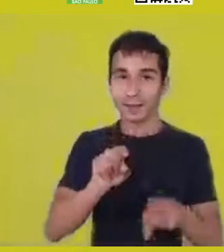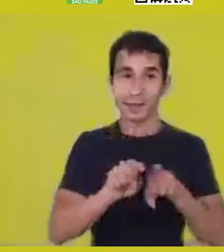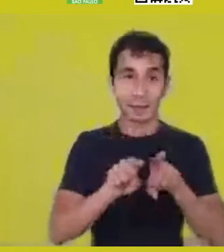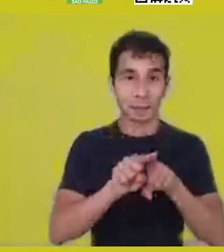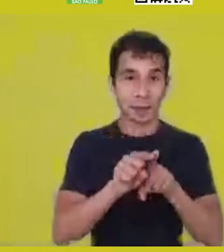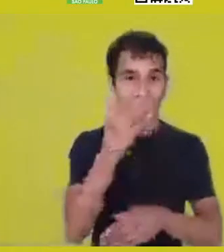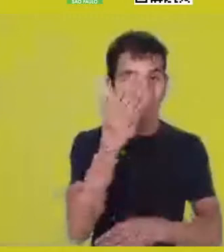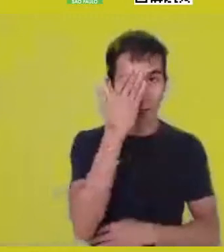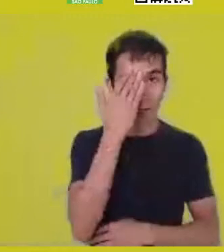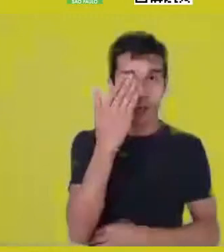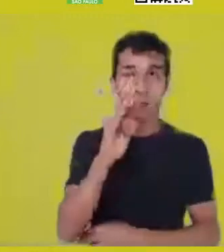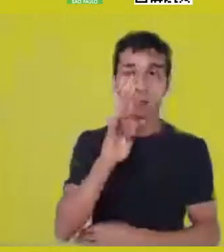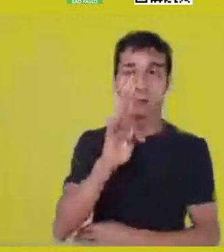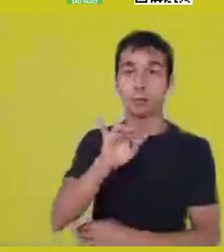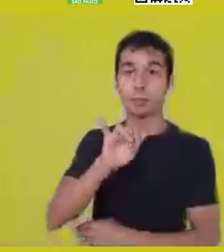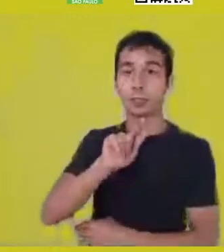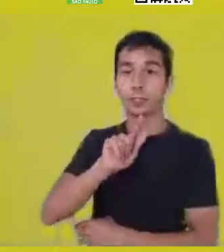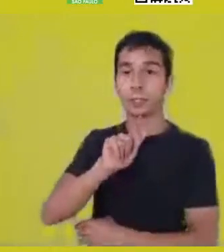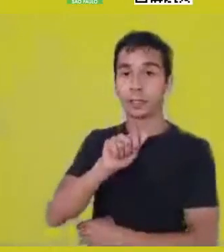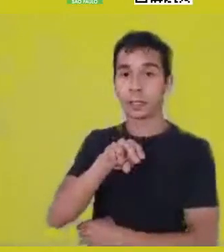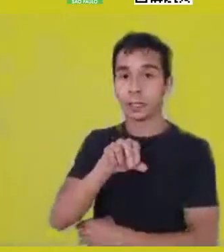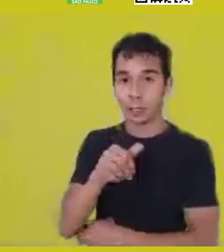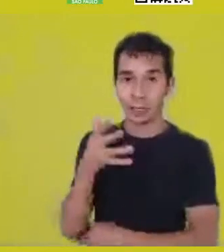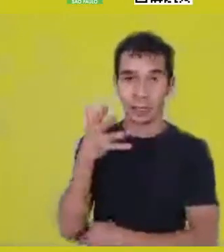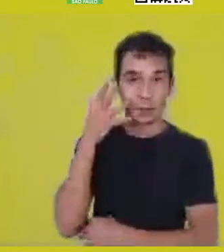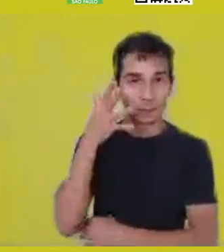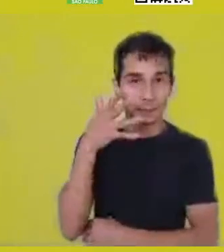I’ve written down a lot of things here,